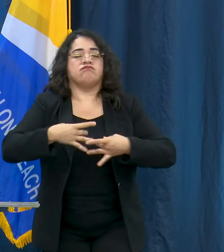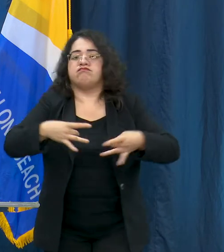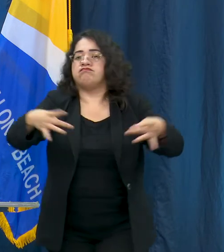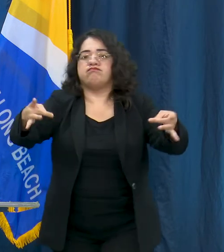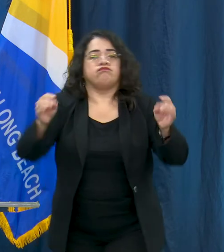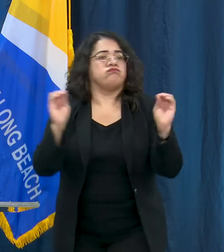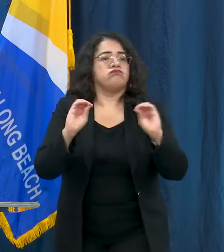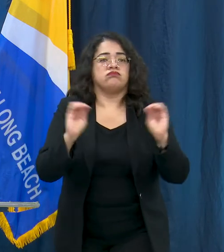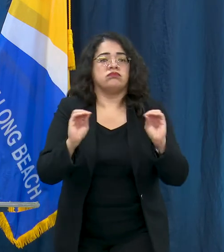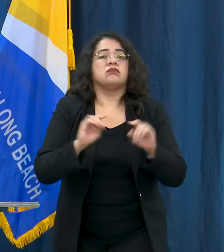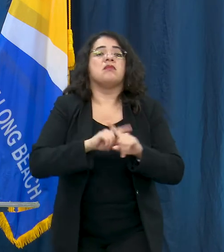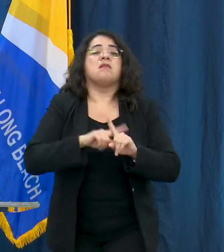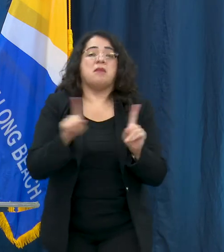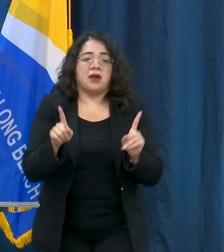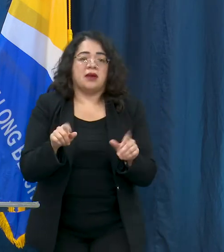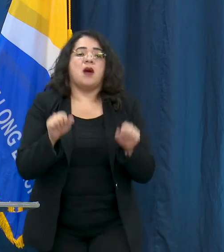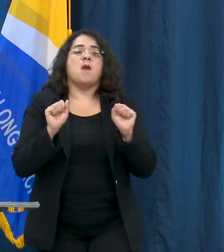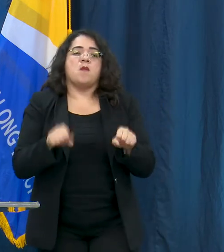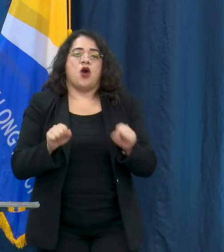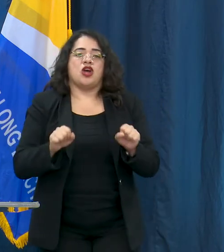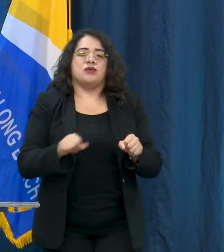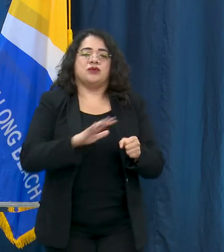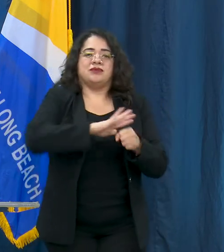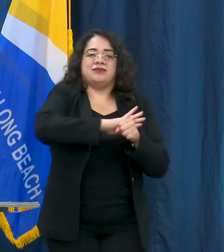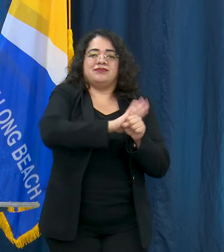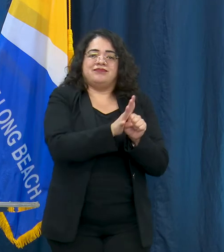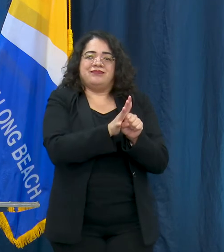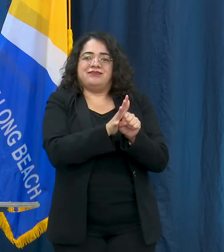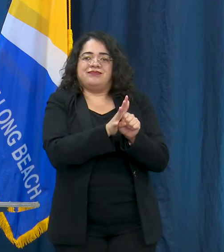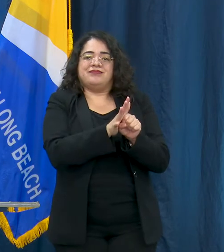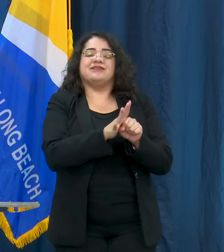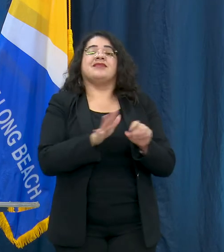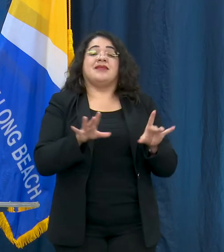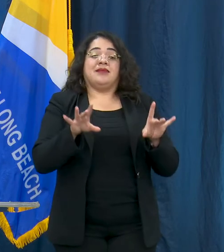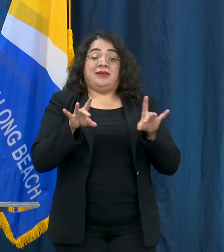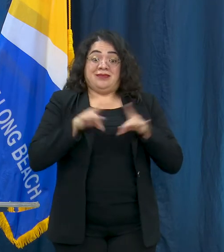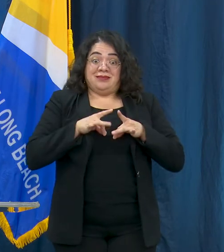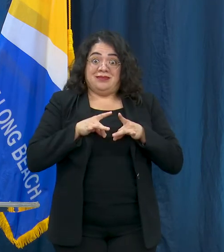Hospitals will take infection control measures when treating your child.